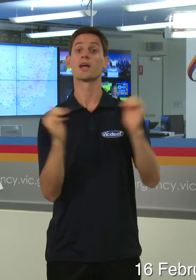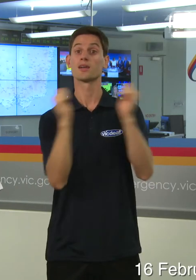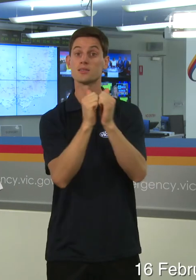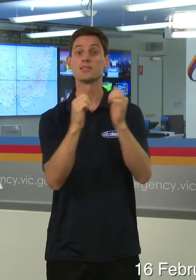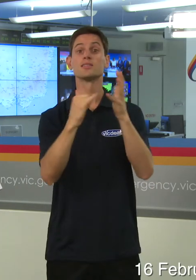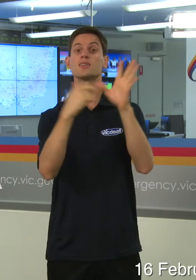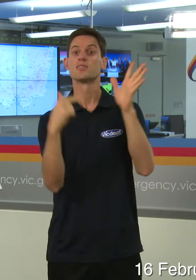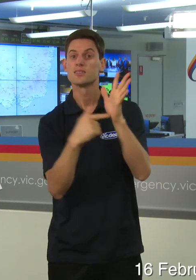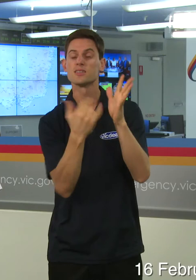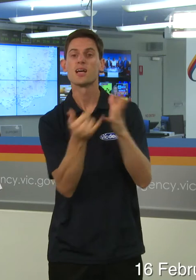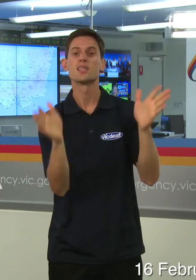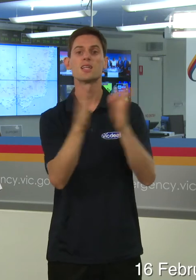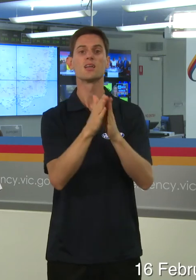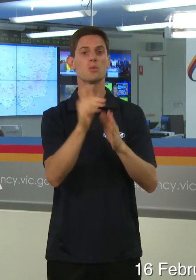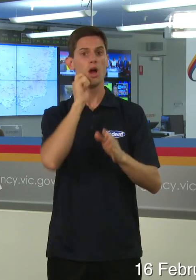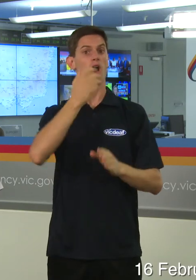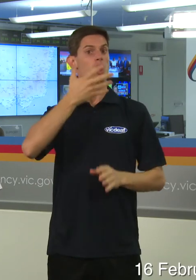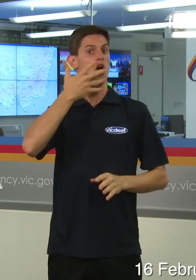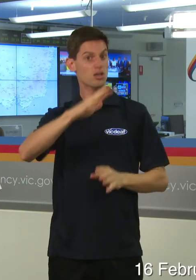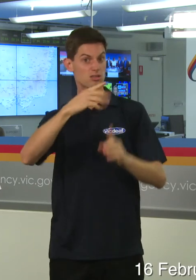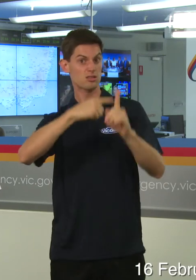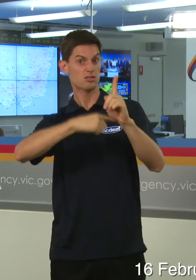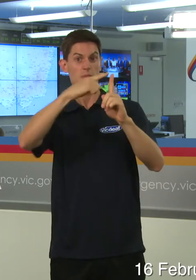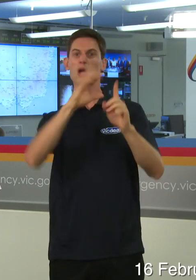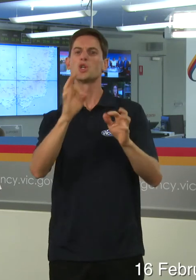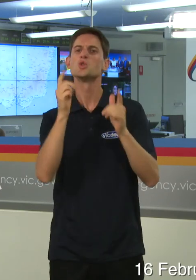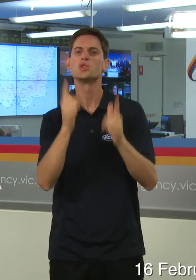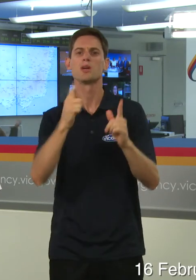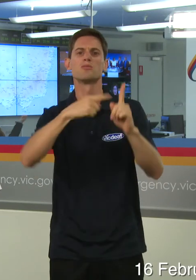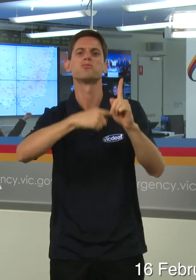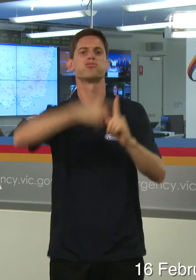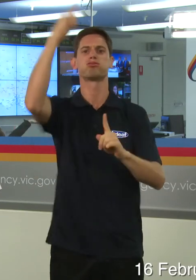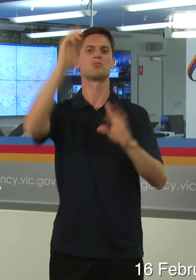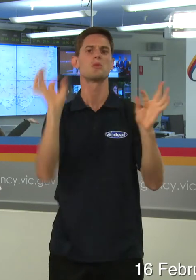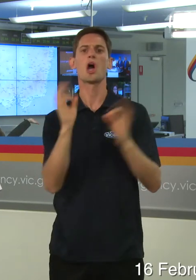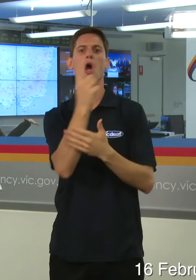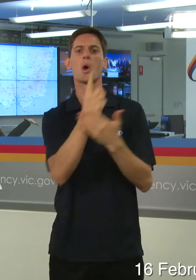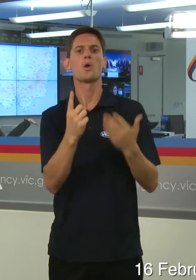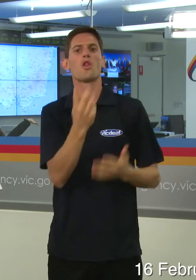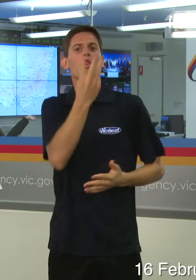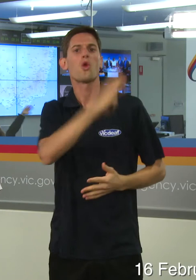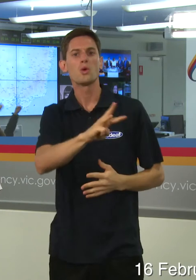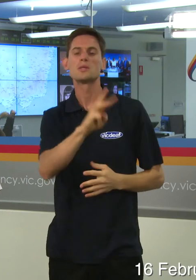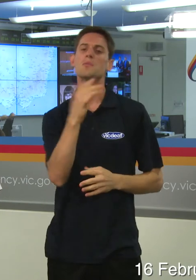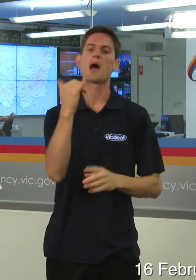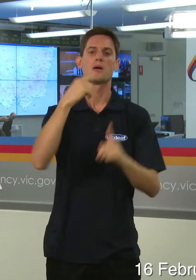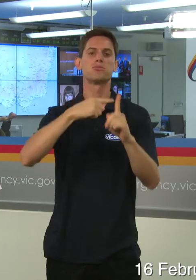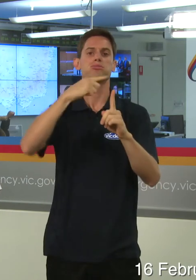but not excessive temperatures but they will be temperatures in the thirties and might just reach into forty degrees in a very far north.